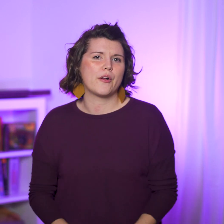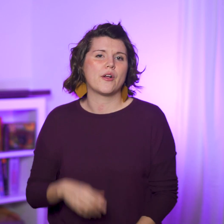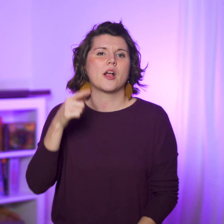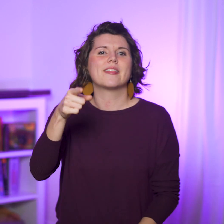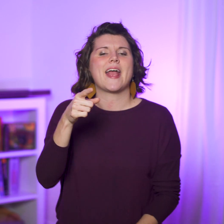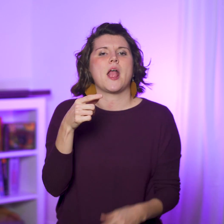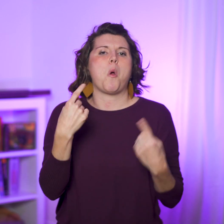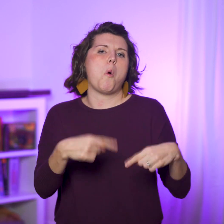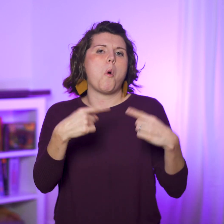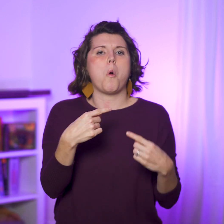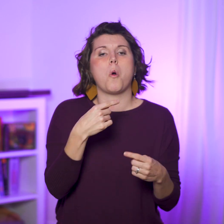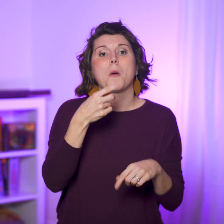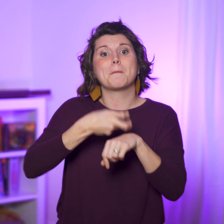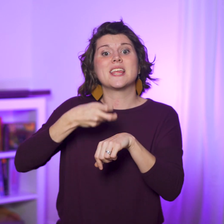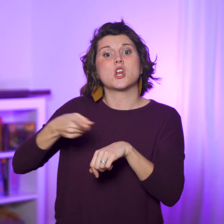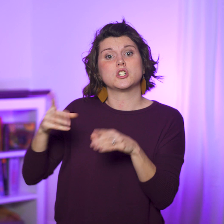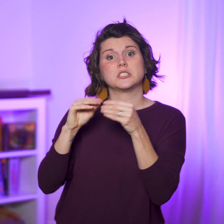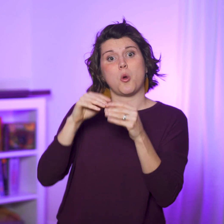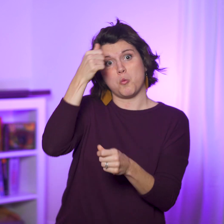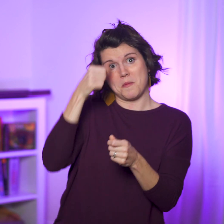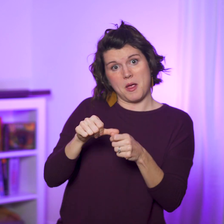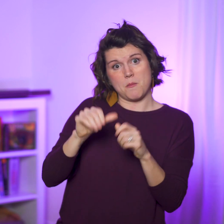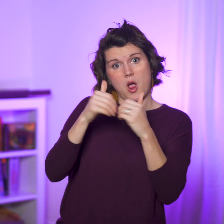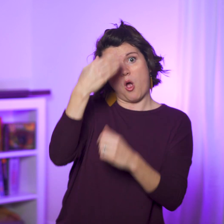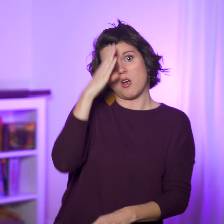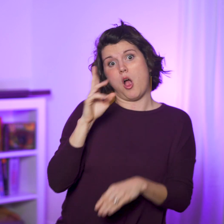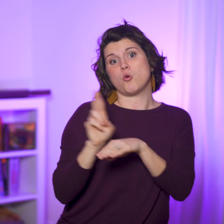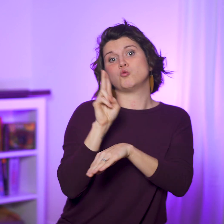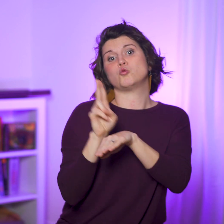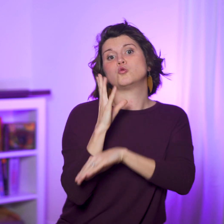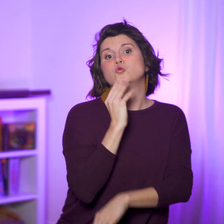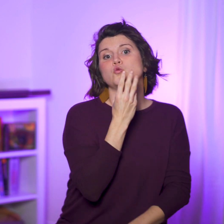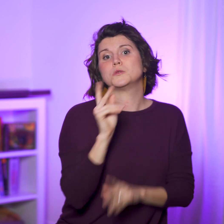As they debate, Peter says, “Remember how God used a Jew